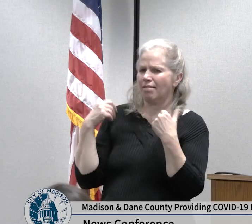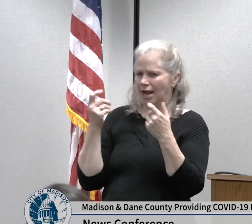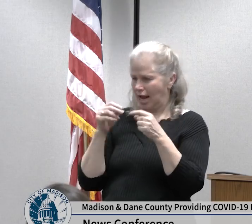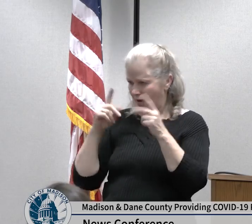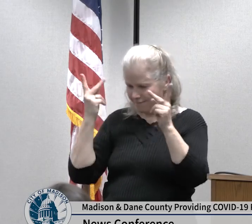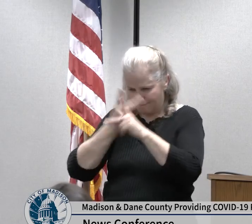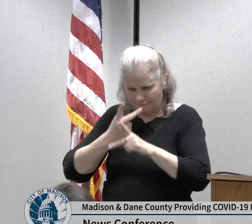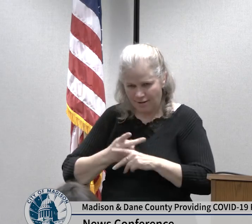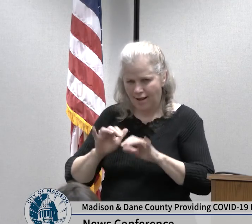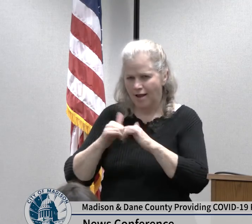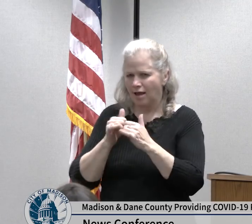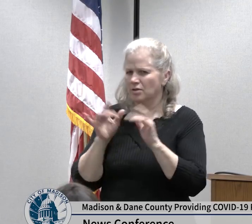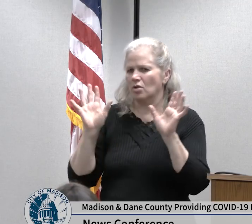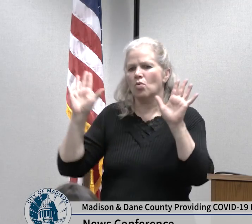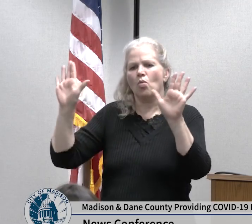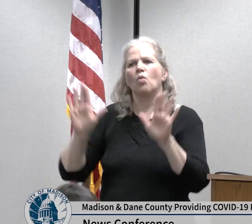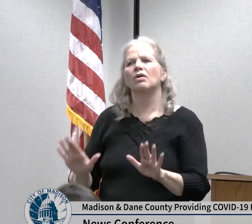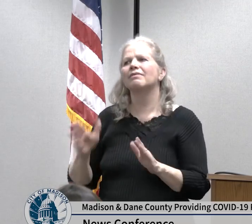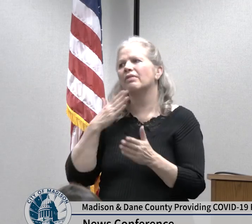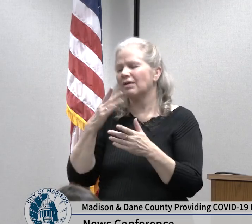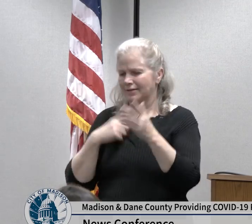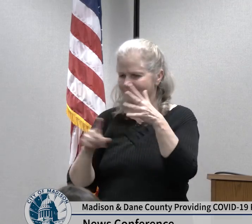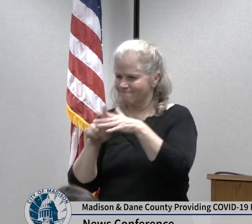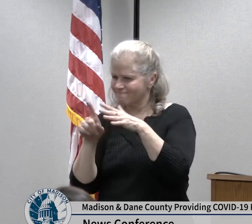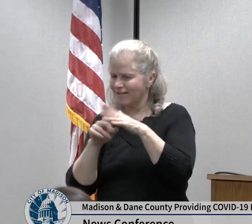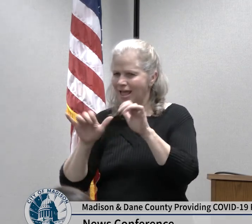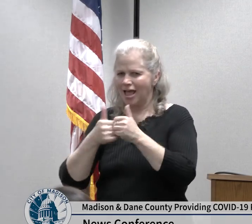are putting forward thank you